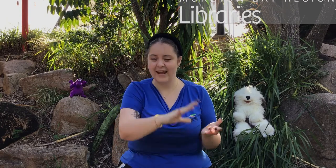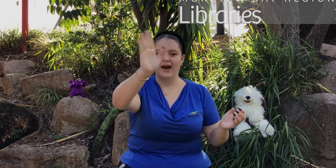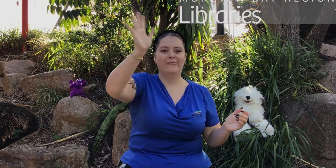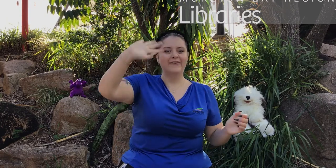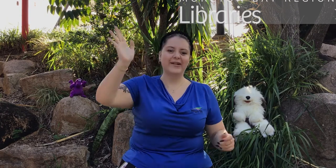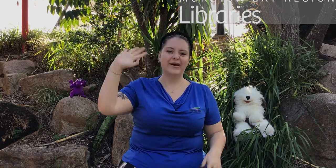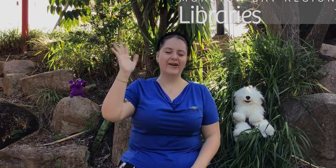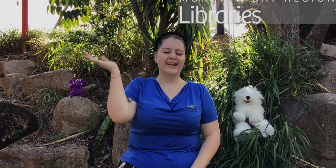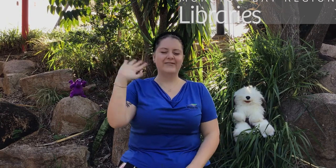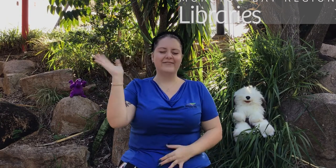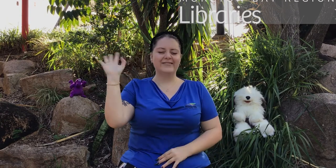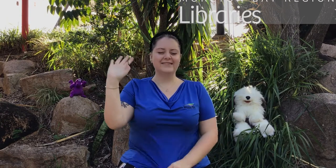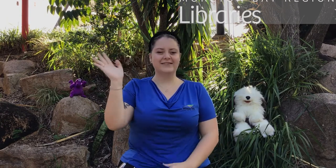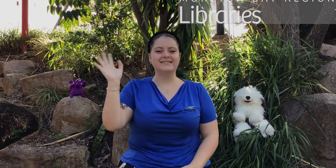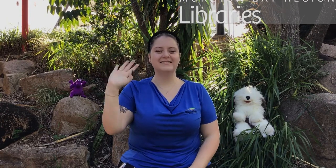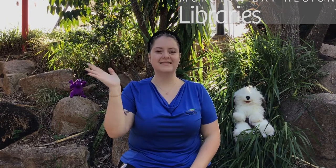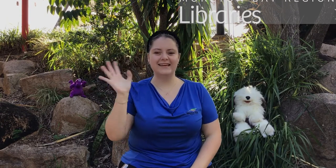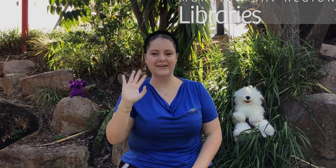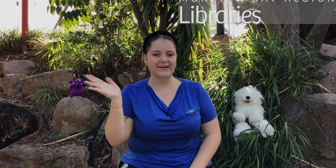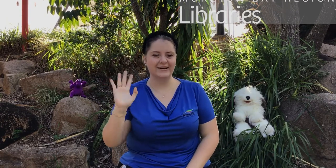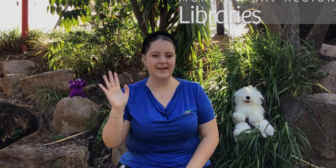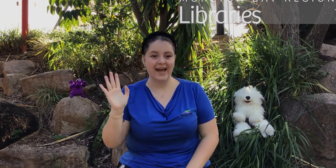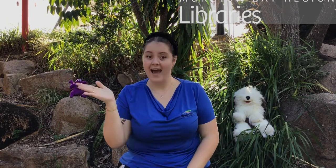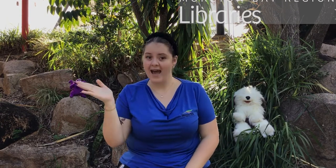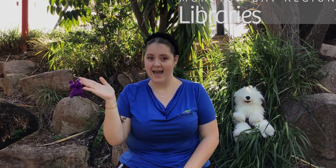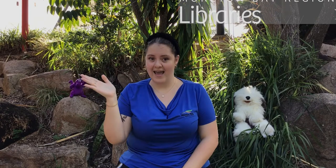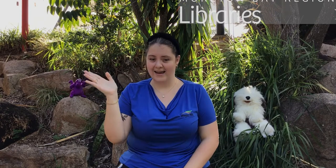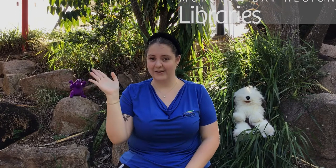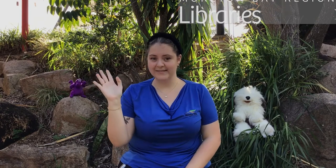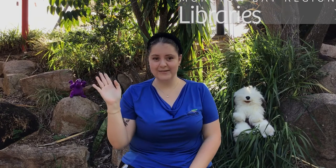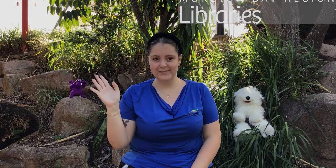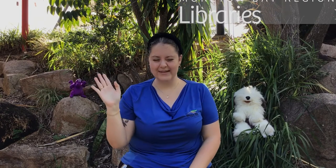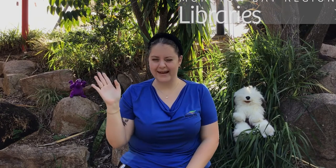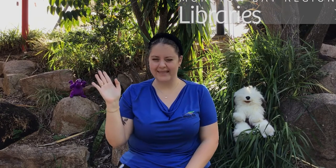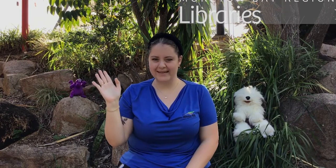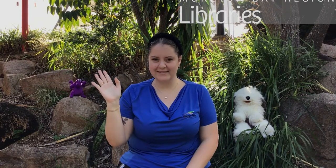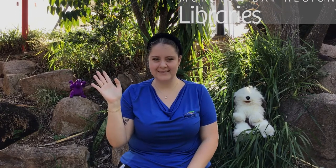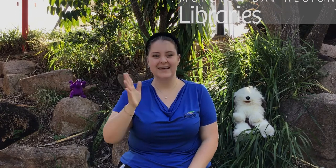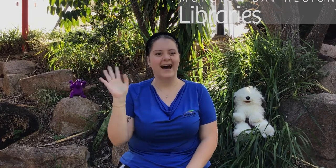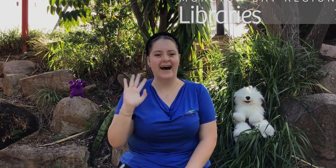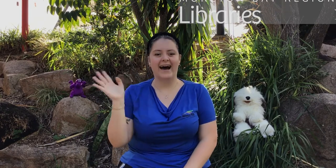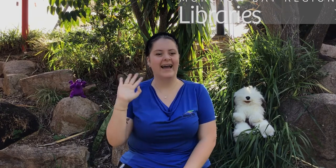A wave hello; hello everyone so good to see you! And it goes a little bit like this: 'Hi,